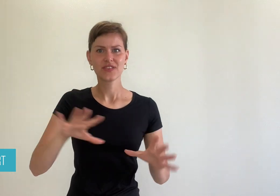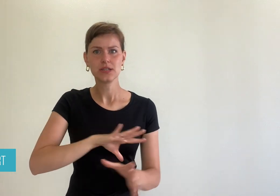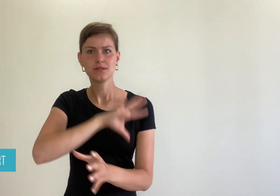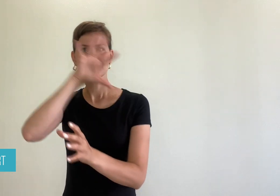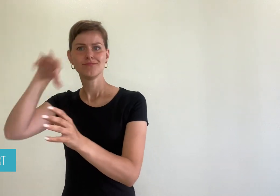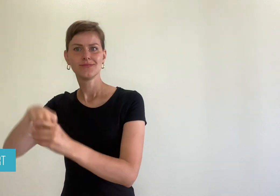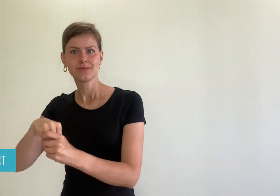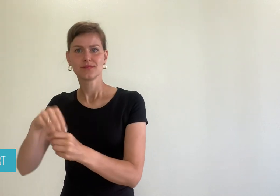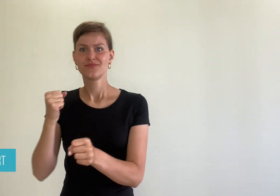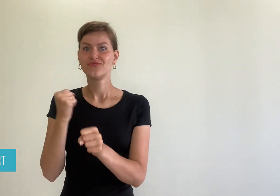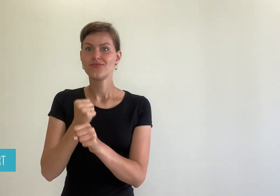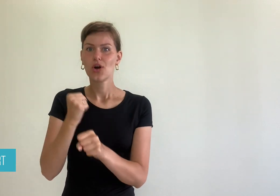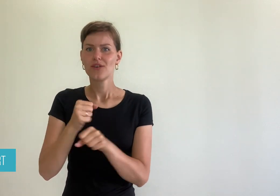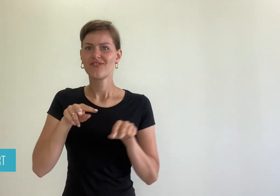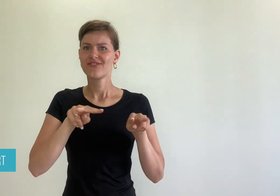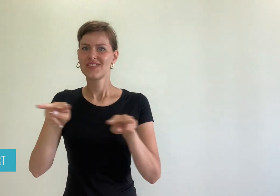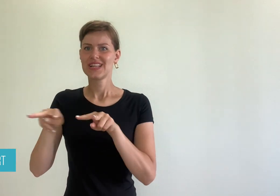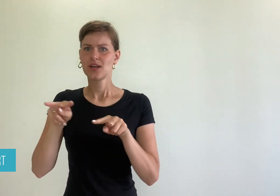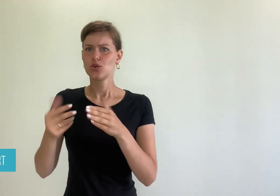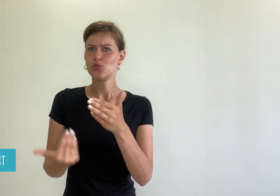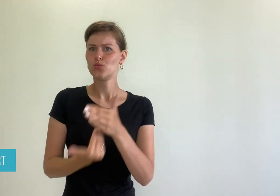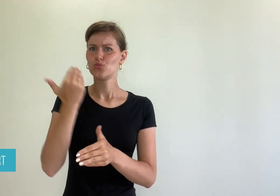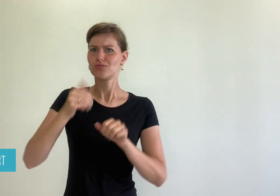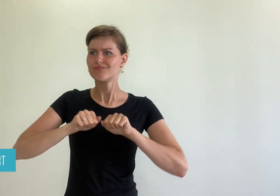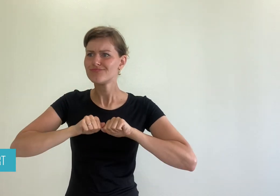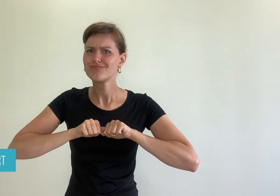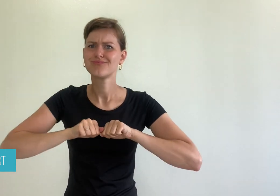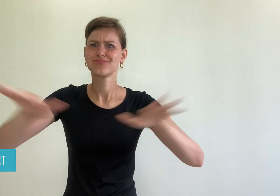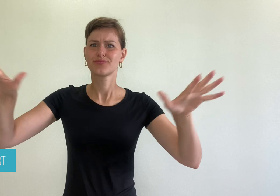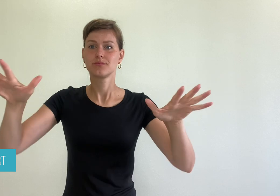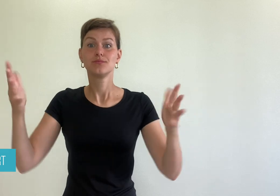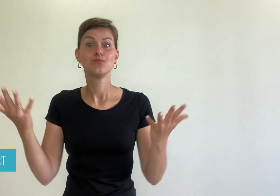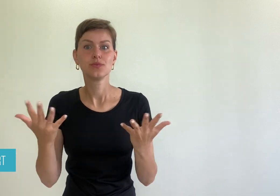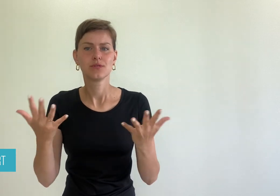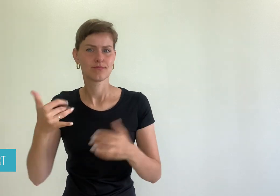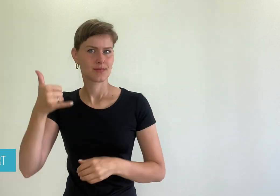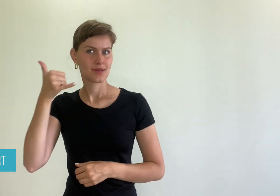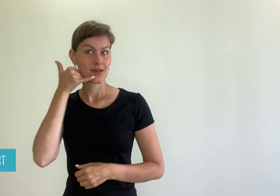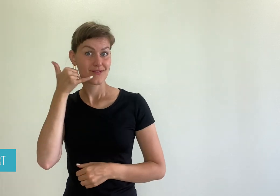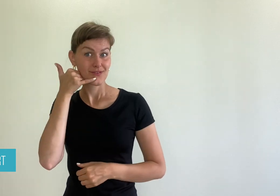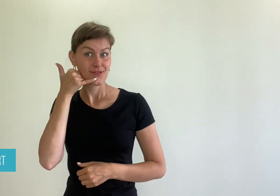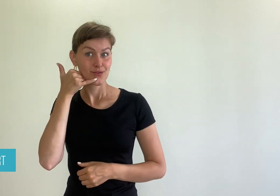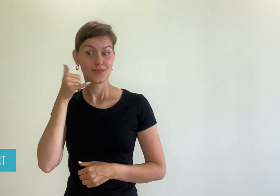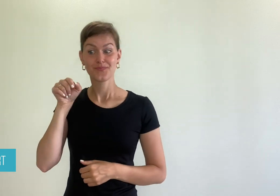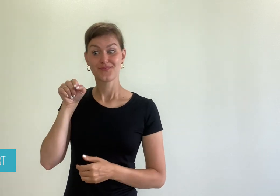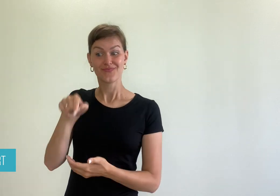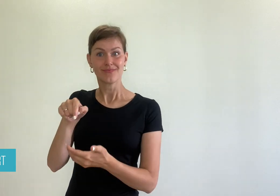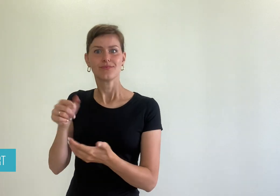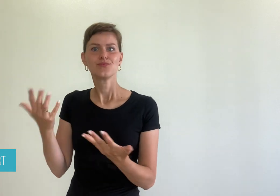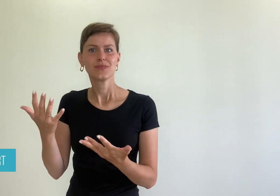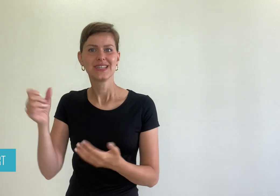participated in a video advertisement for a new phone